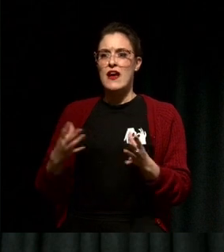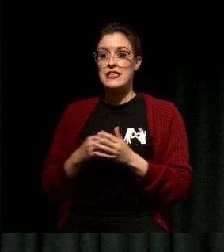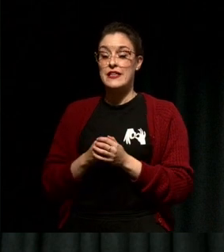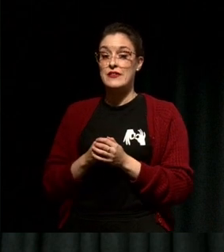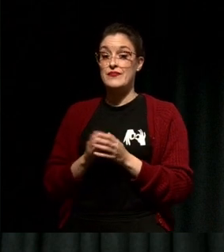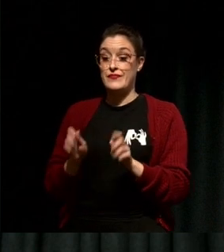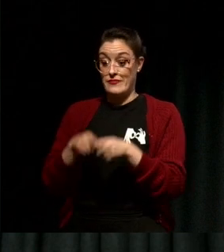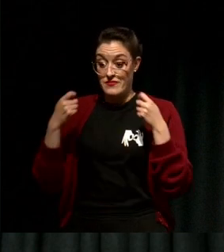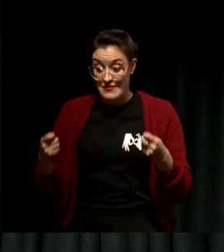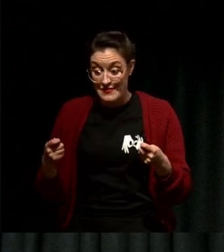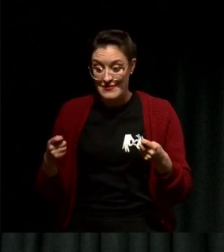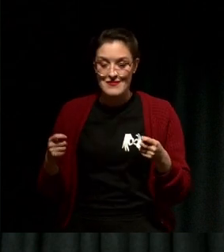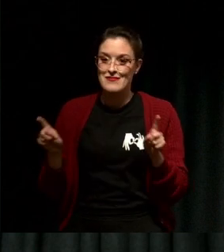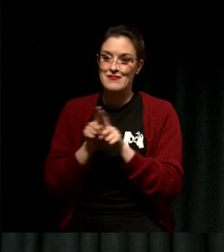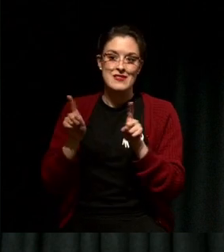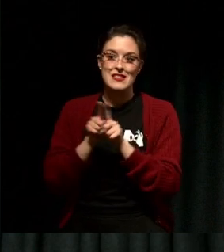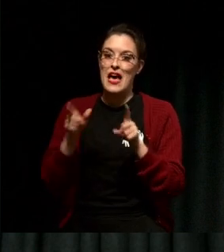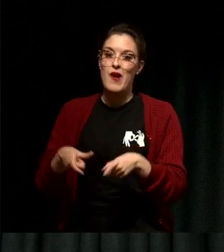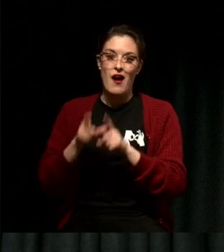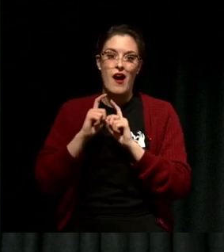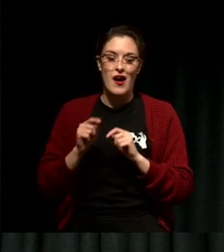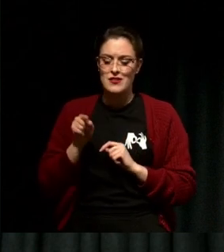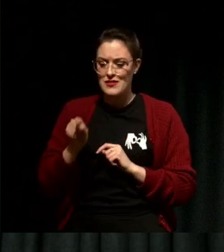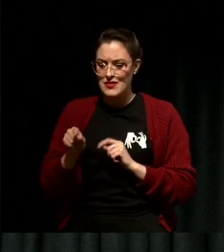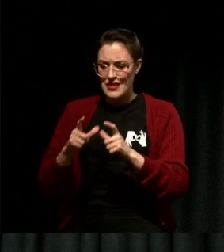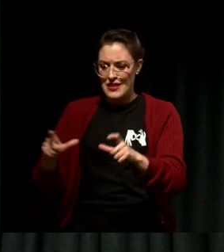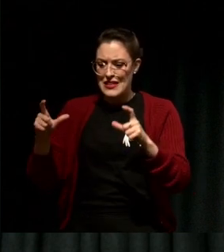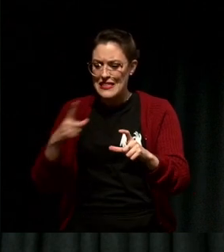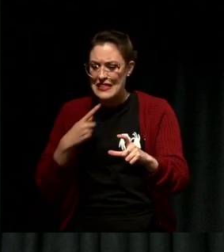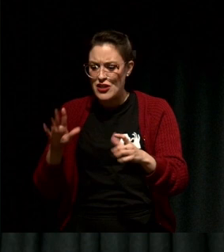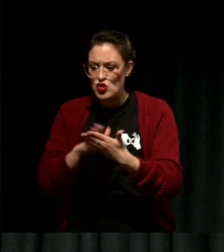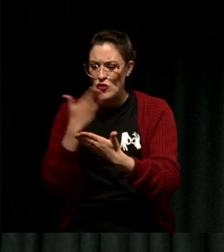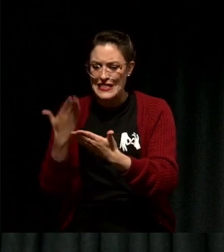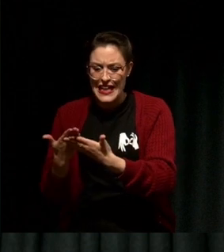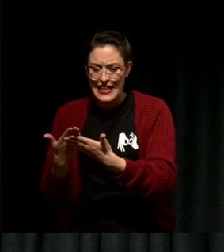I read the first question: translate a Mongolian political psychoanalysis.